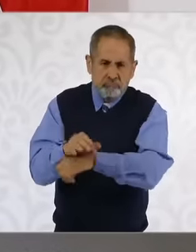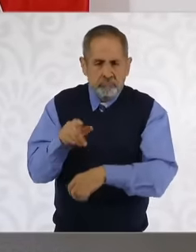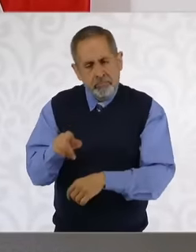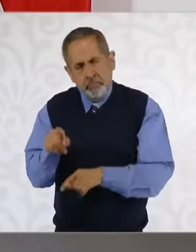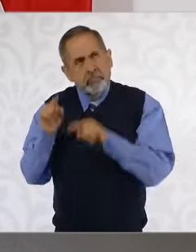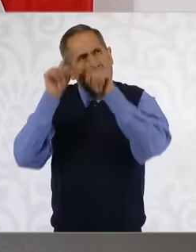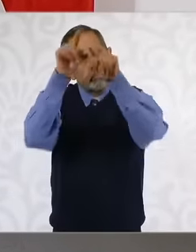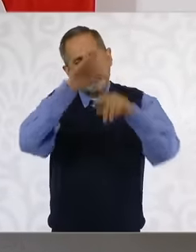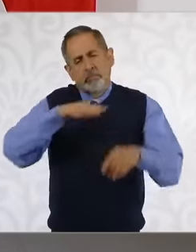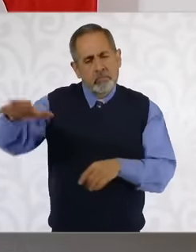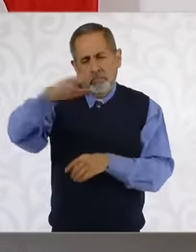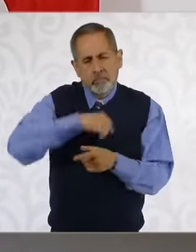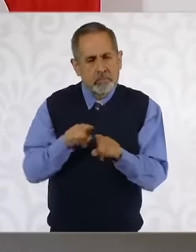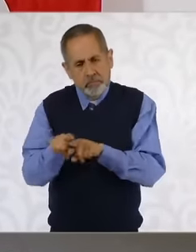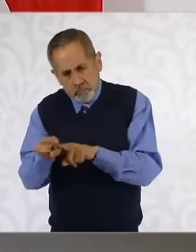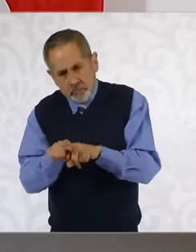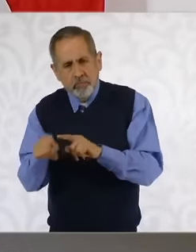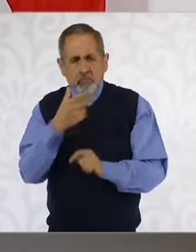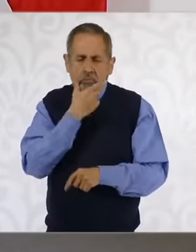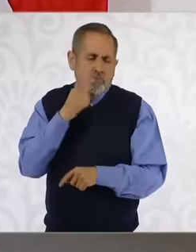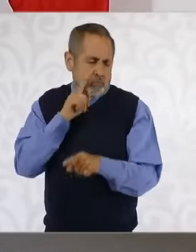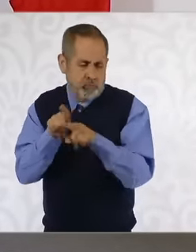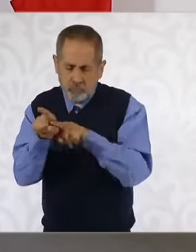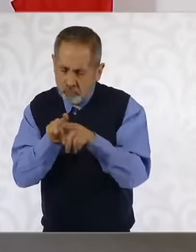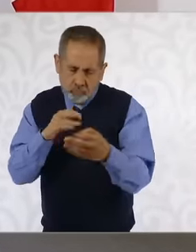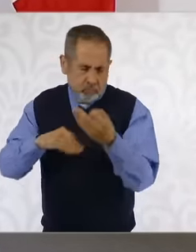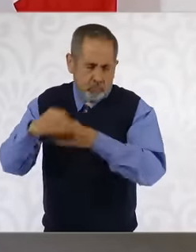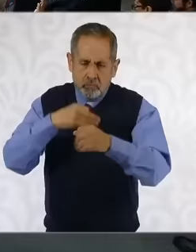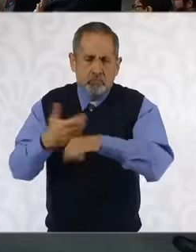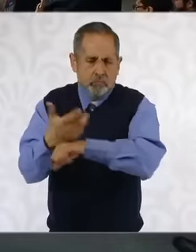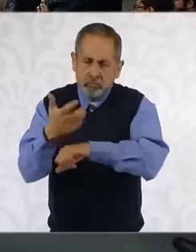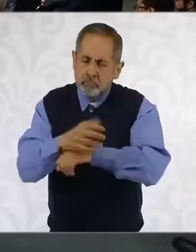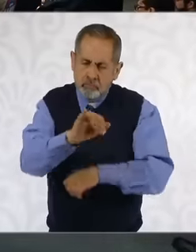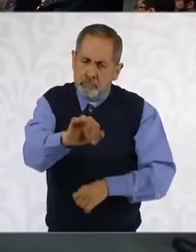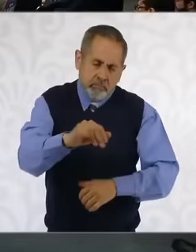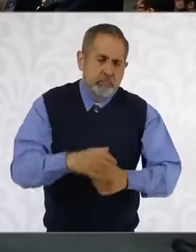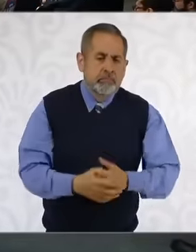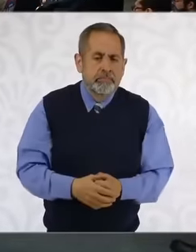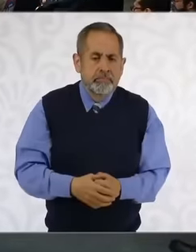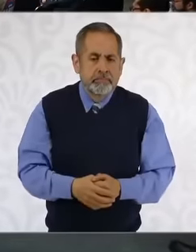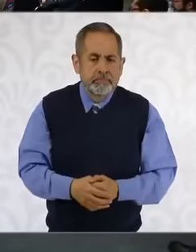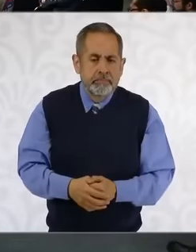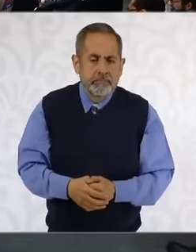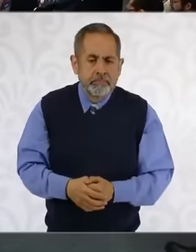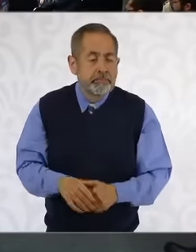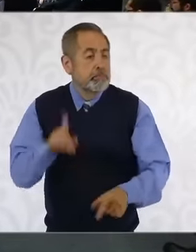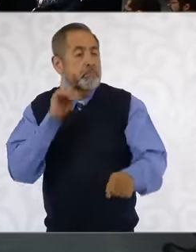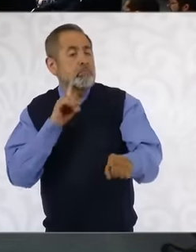who are in the United States require and precisely speaking of consulates. Hey you know who was left